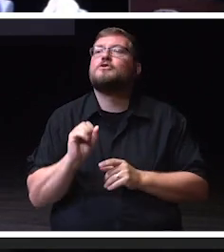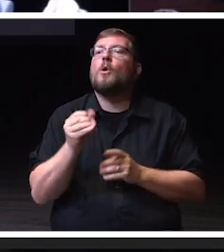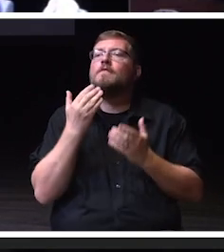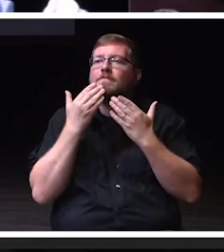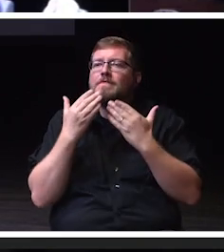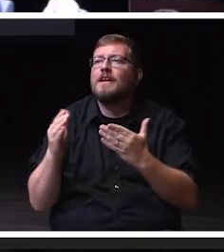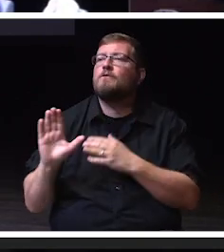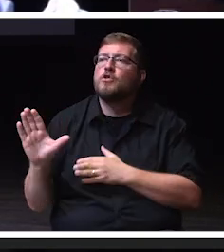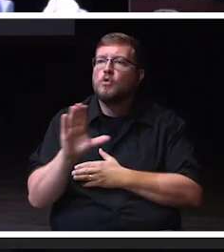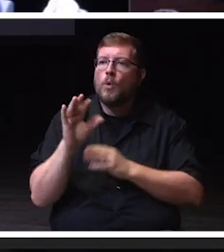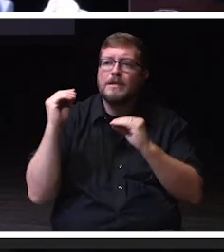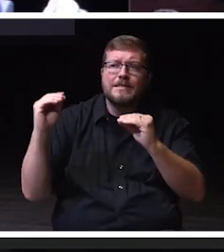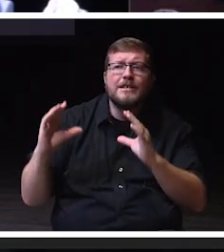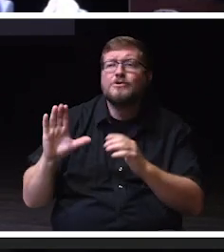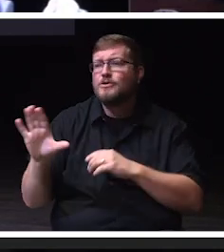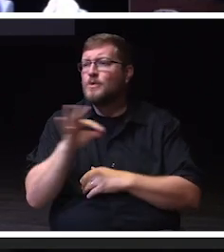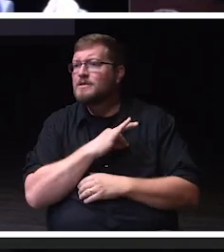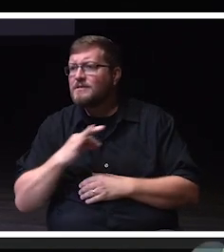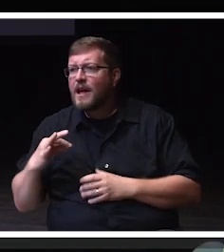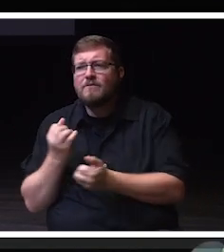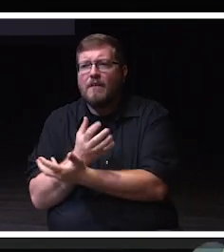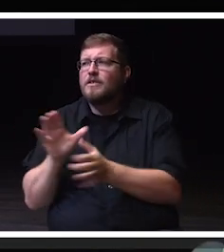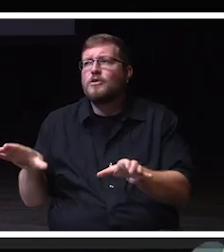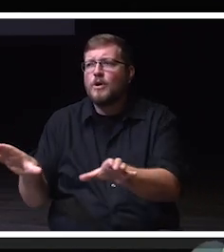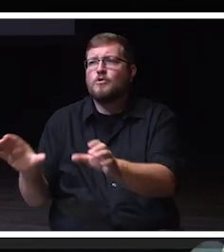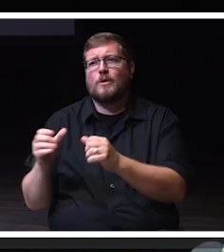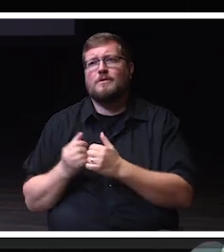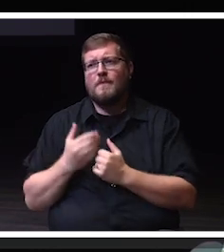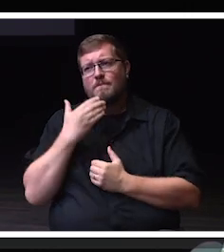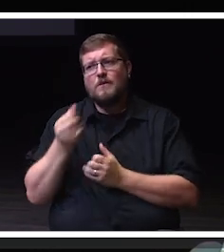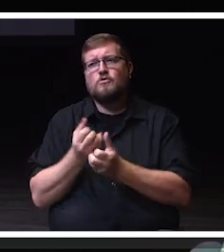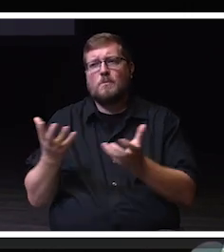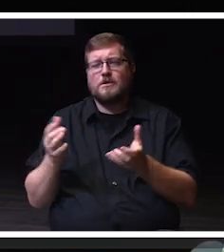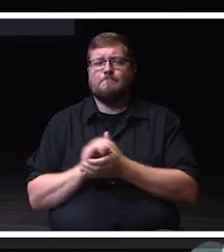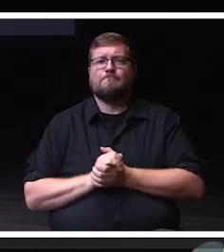and the amazing work you're doing. Thank you.